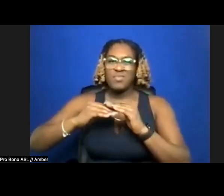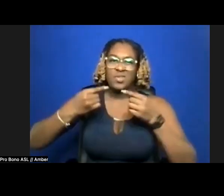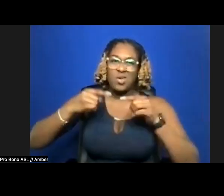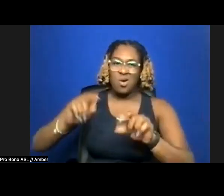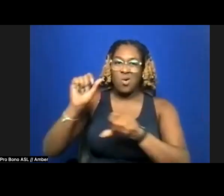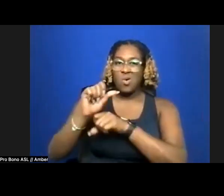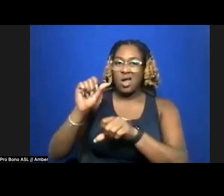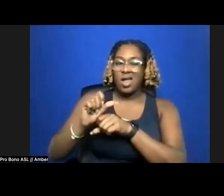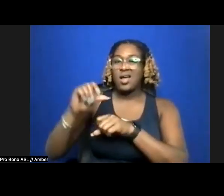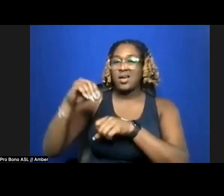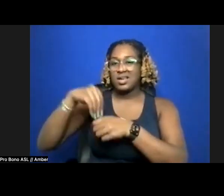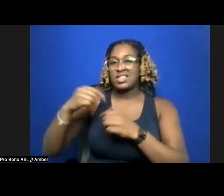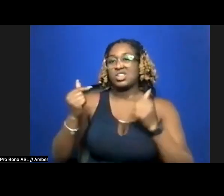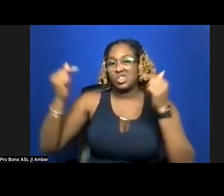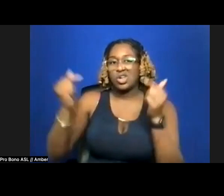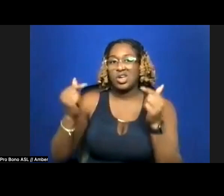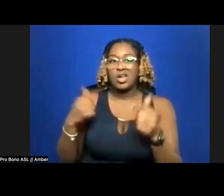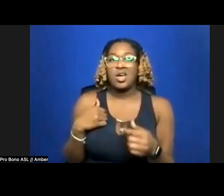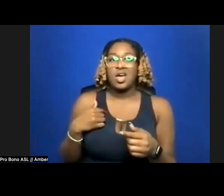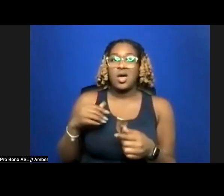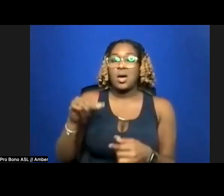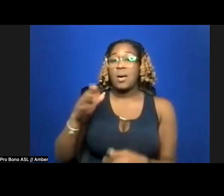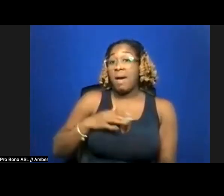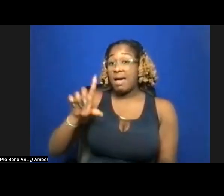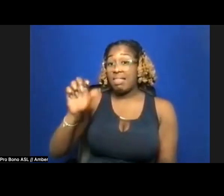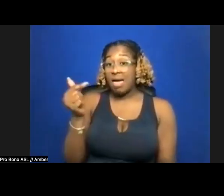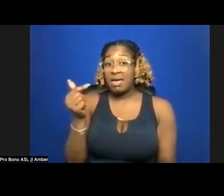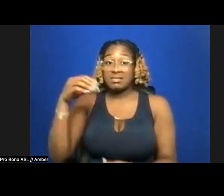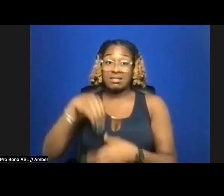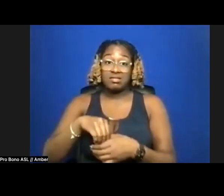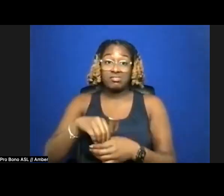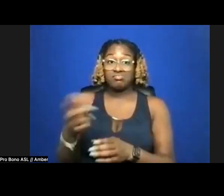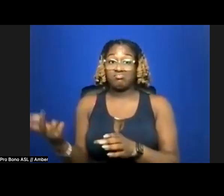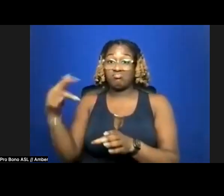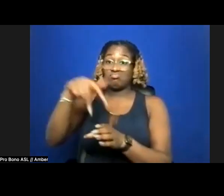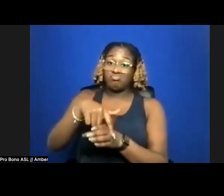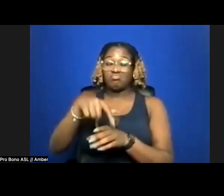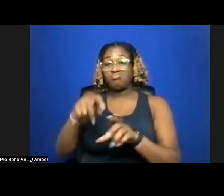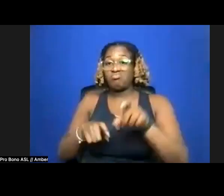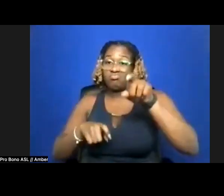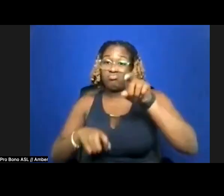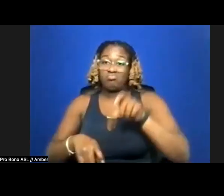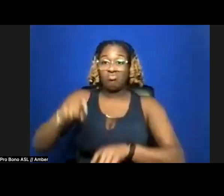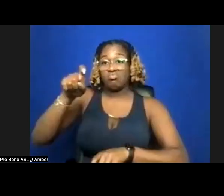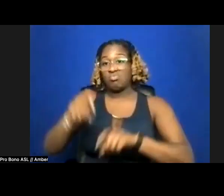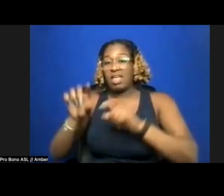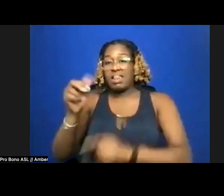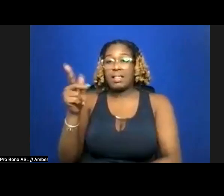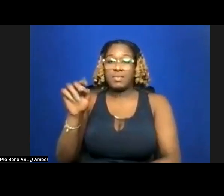I throw my legs into the stirrups of the hugging elliptical, my knees droplet off the surface